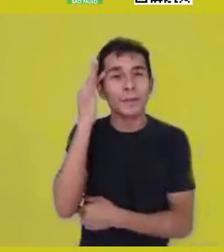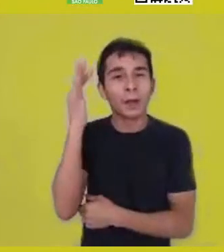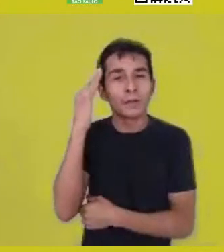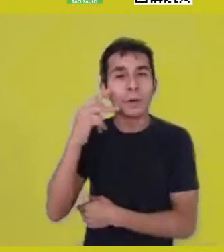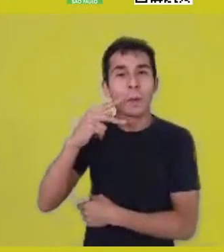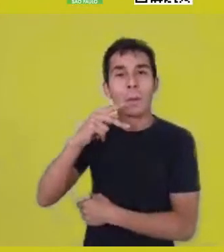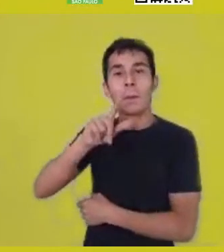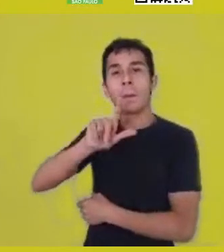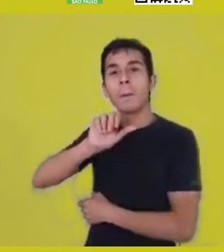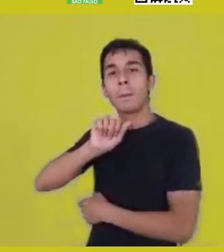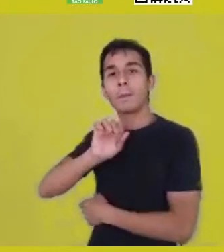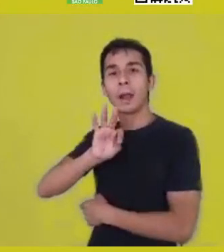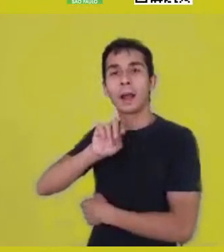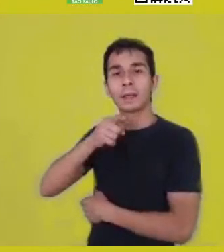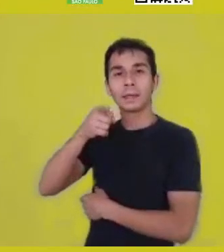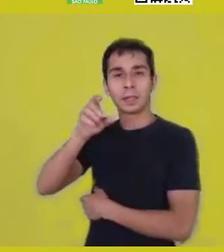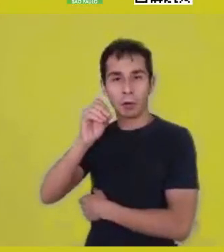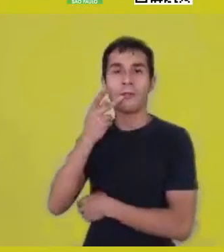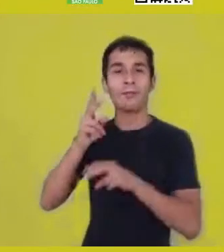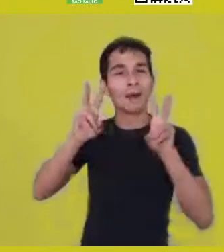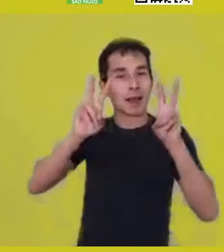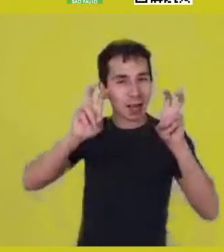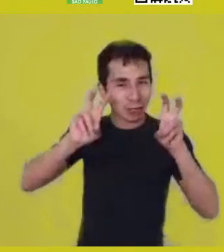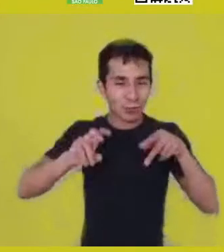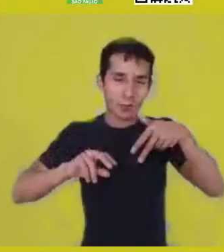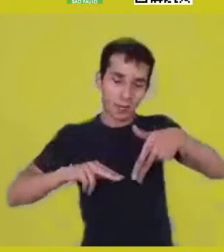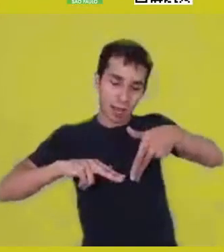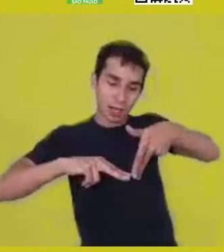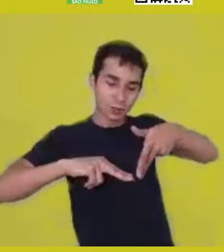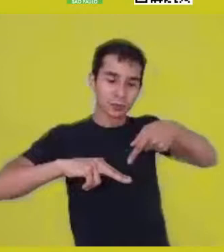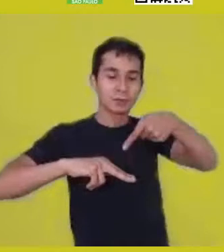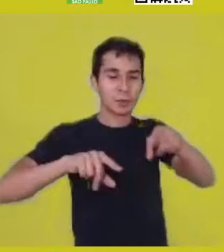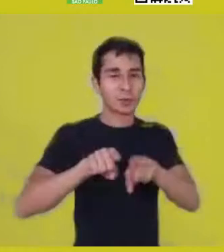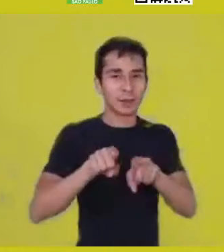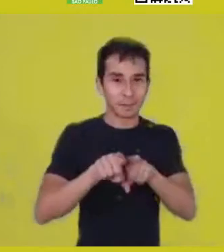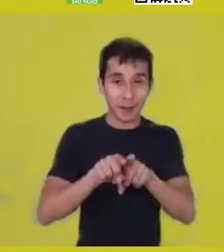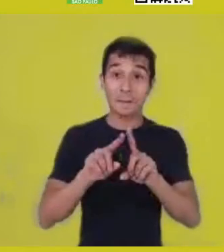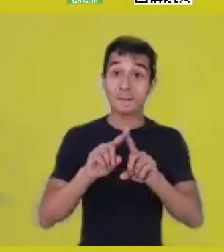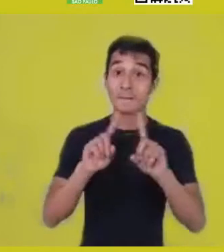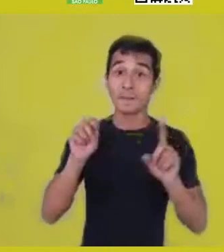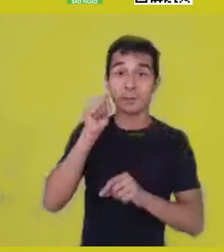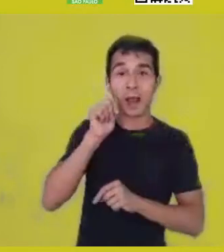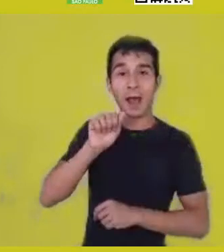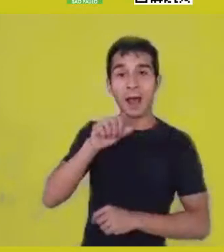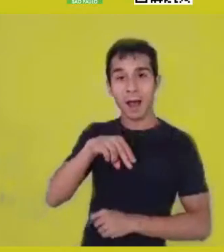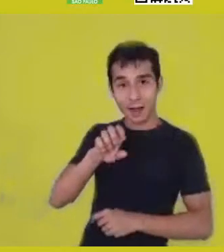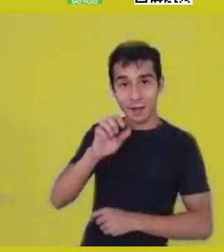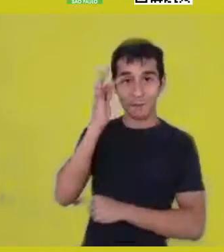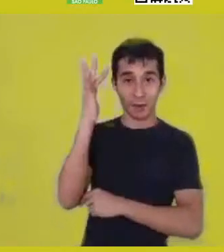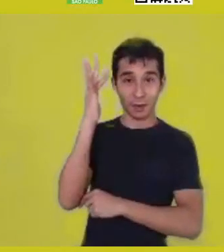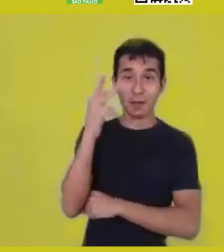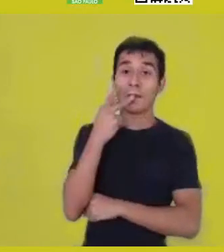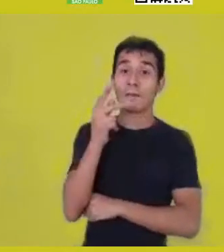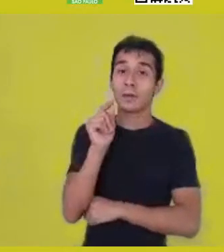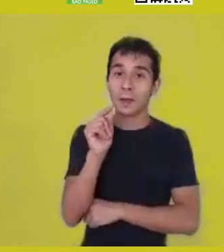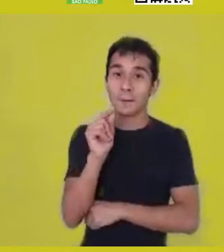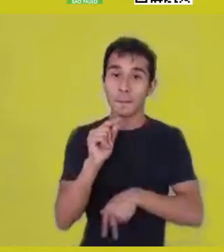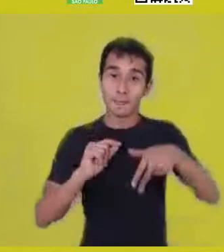but she says, “Who’s to say those shadows really deceive us?” The shadow is part of that composition.